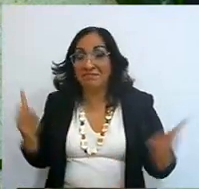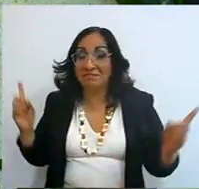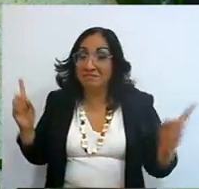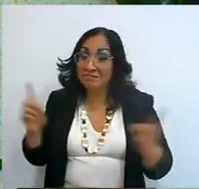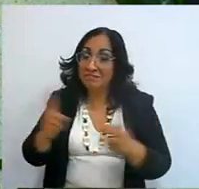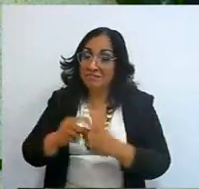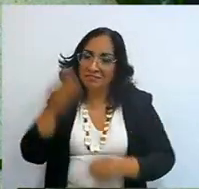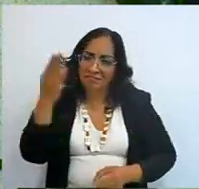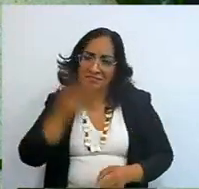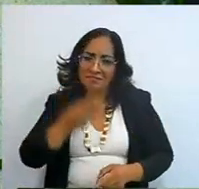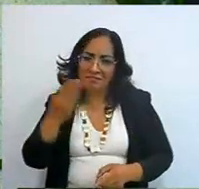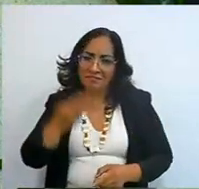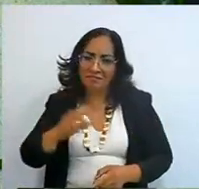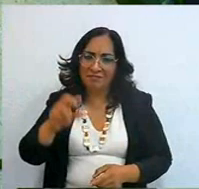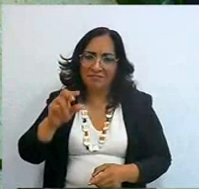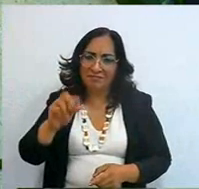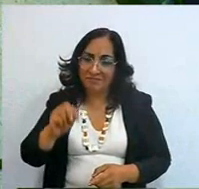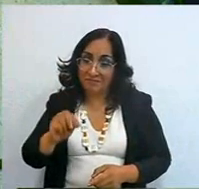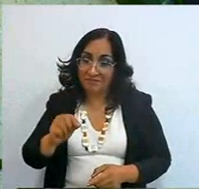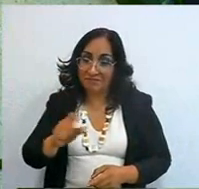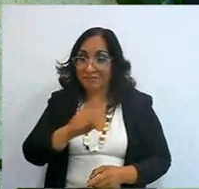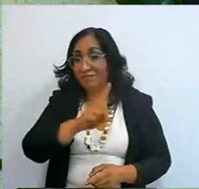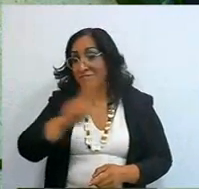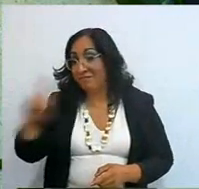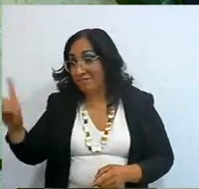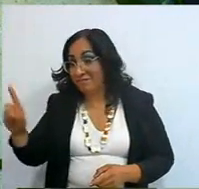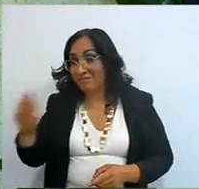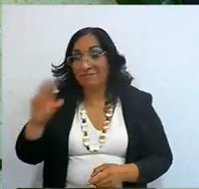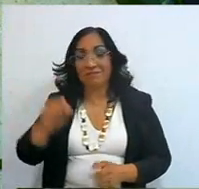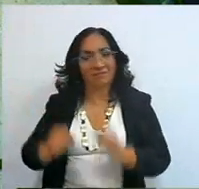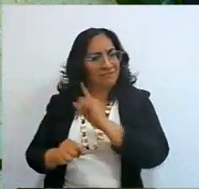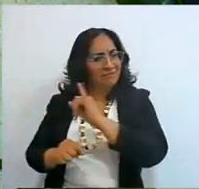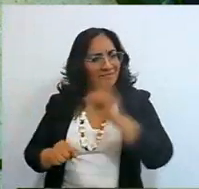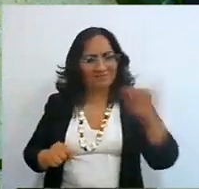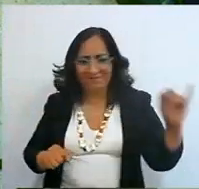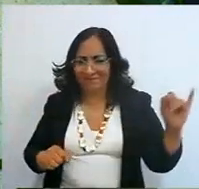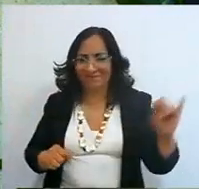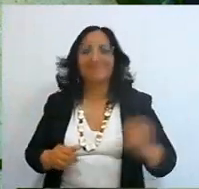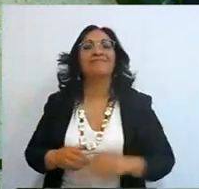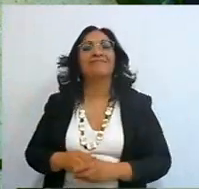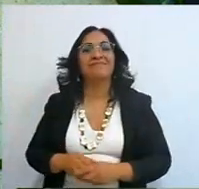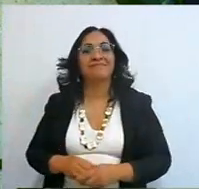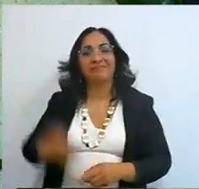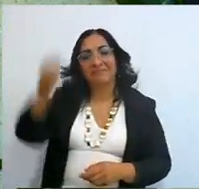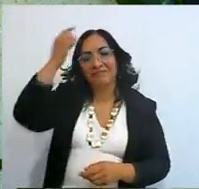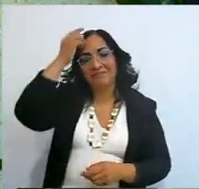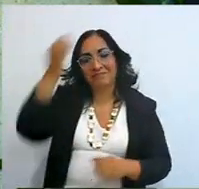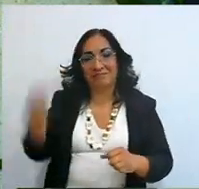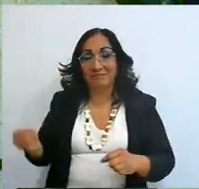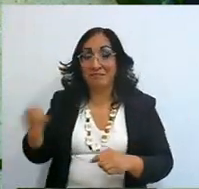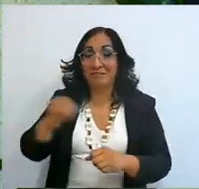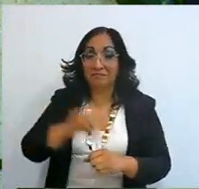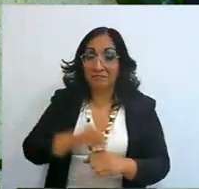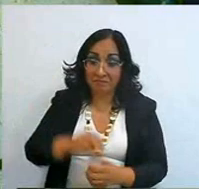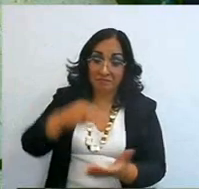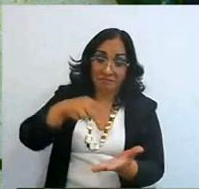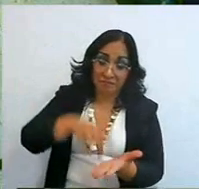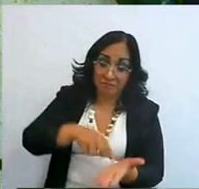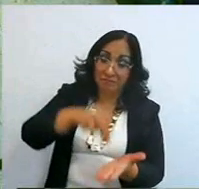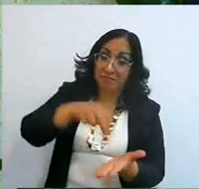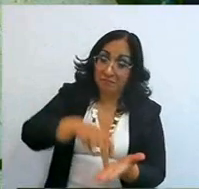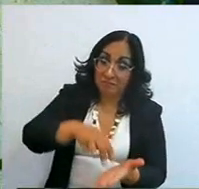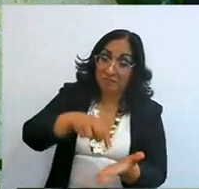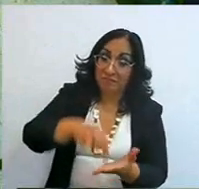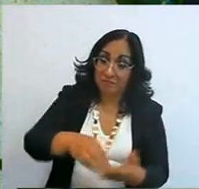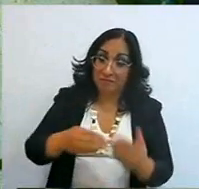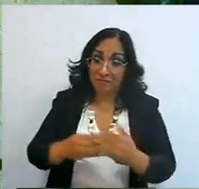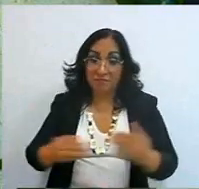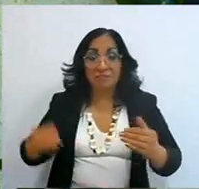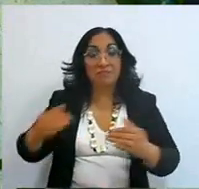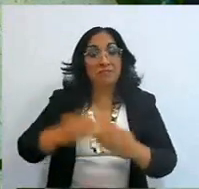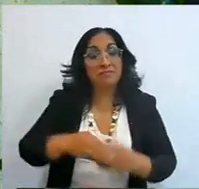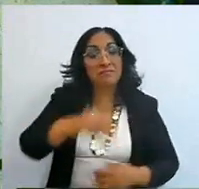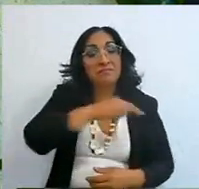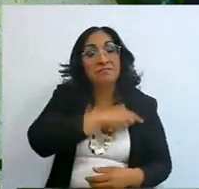turning neither to the right nor to the left, and God has set his footsteps before us,